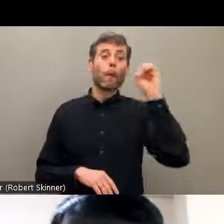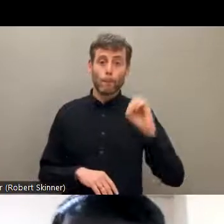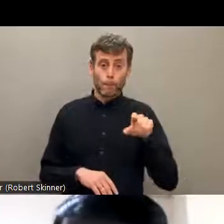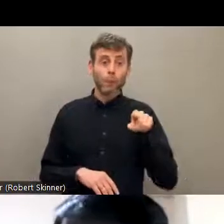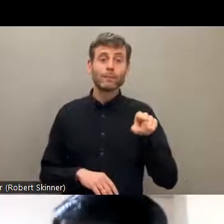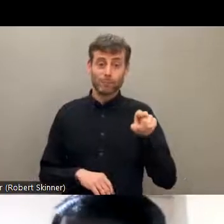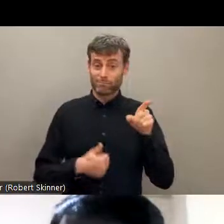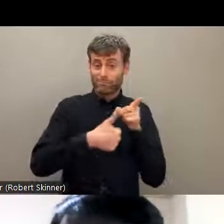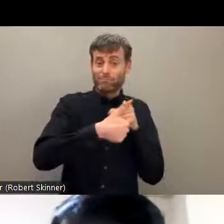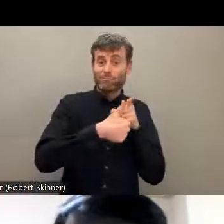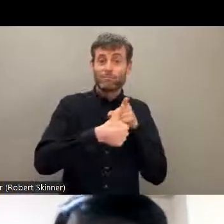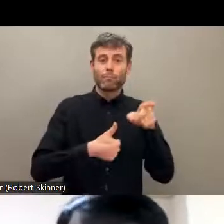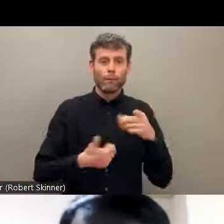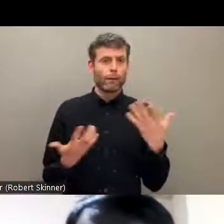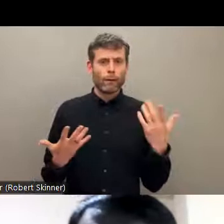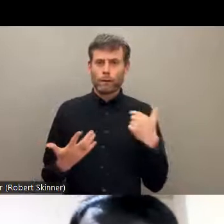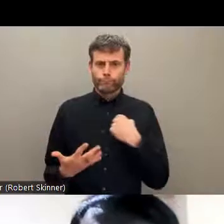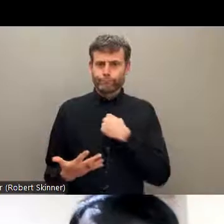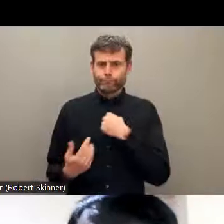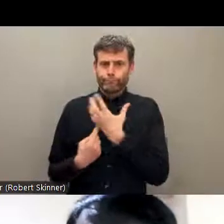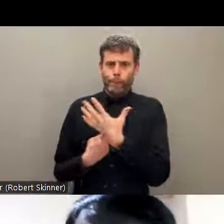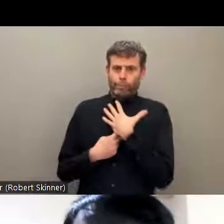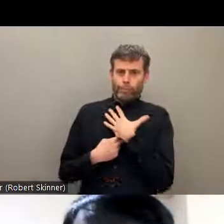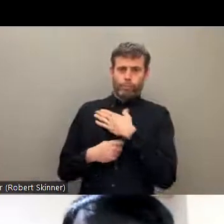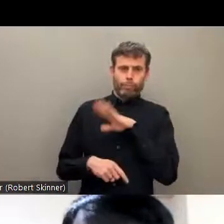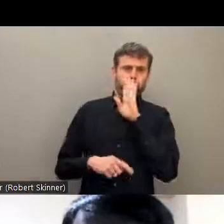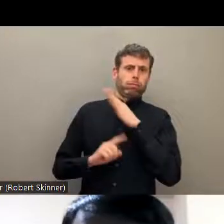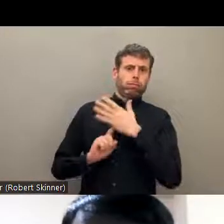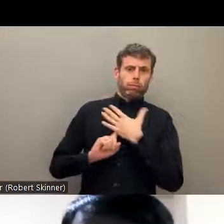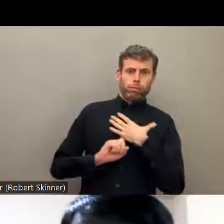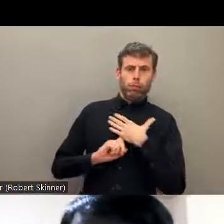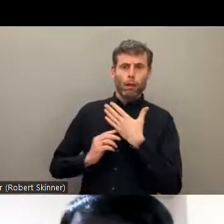the different materials in province 2 of the